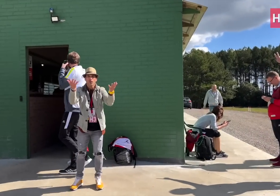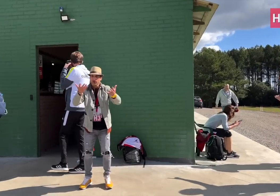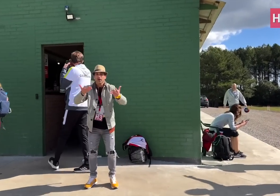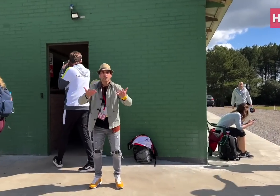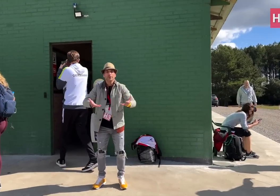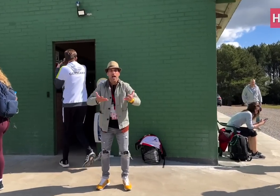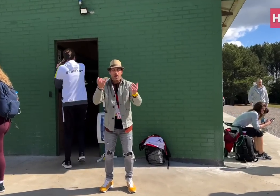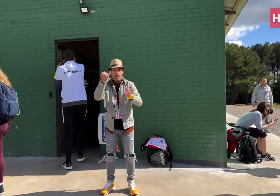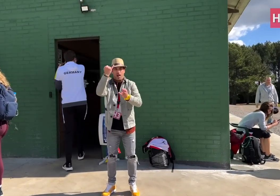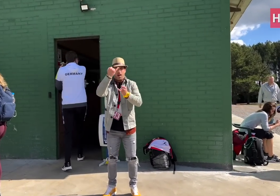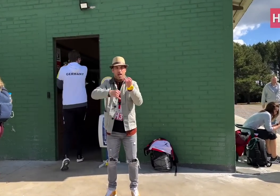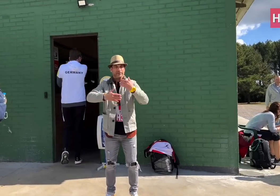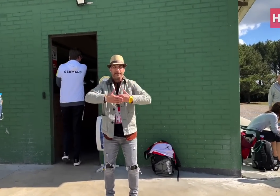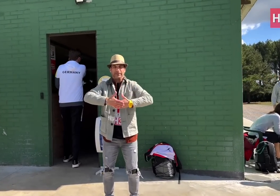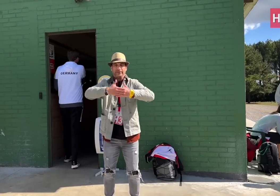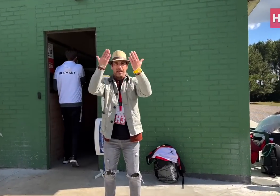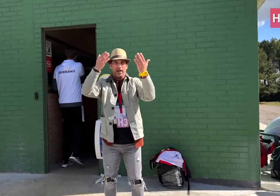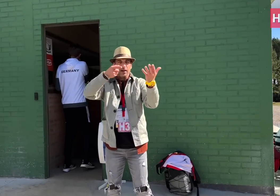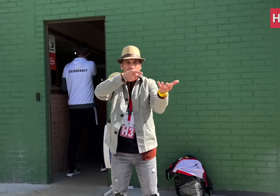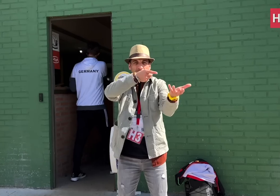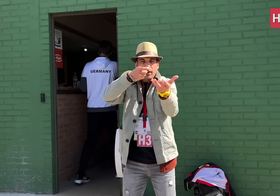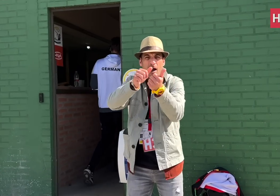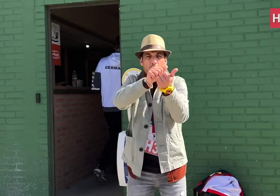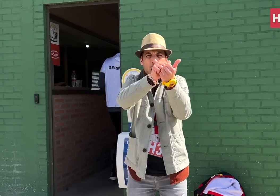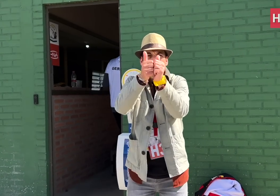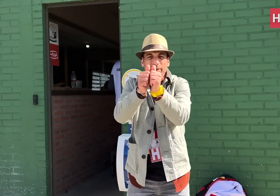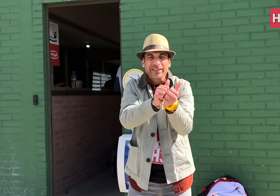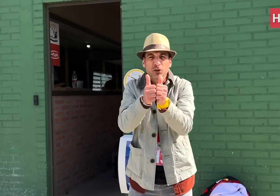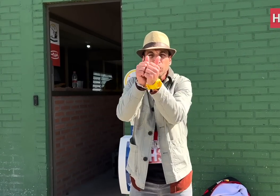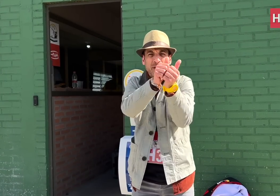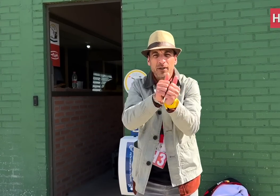Today’s the last day of the Deaflympics Shooting programme.